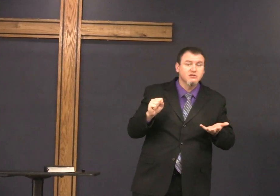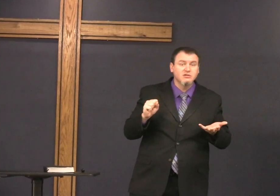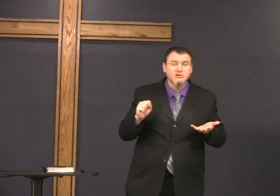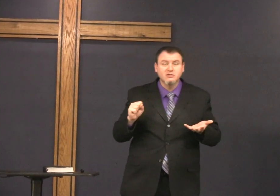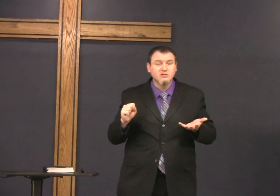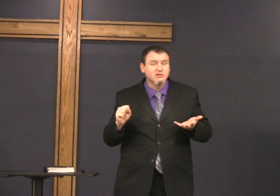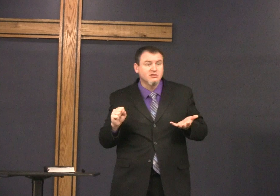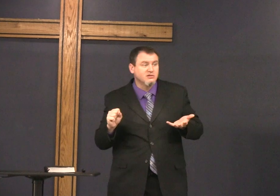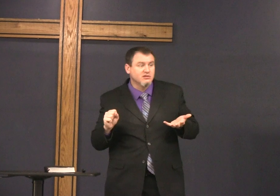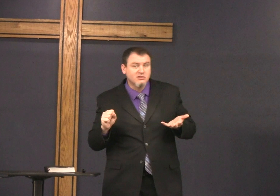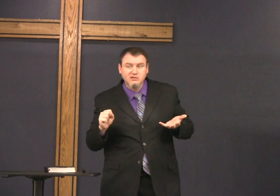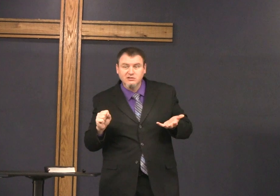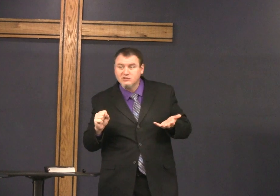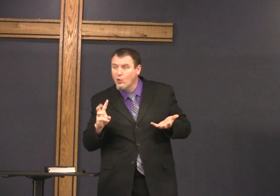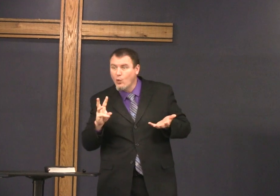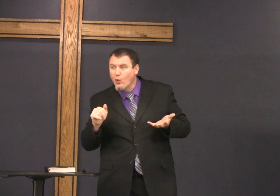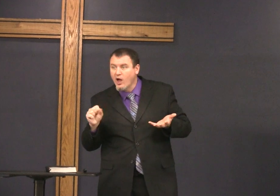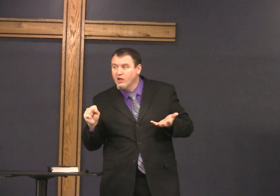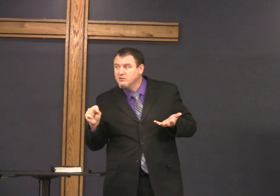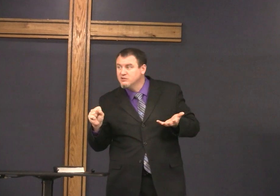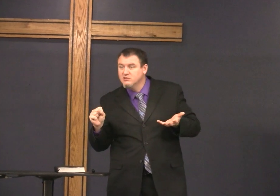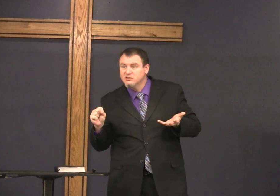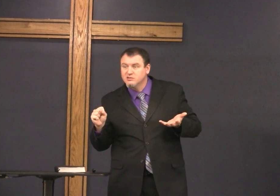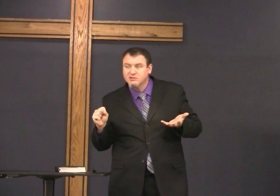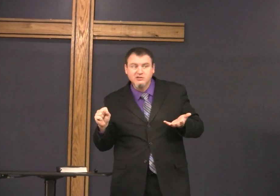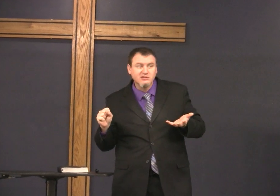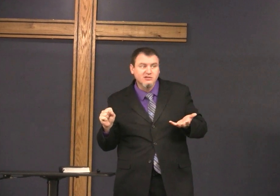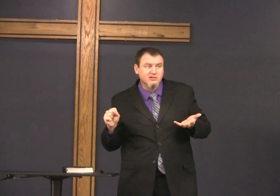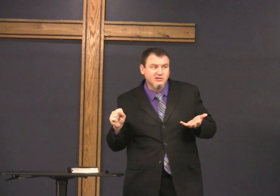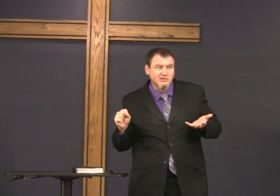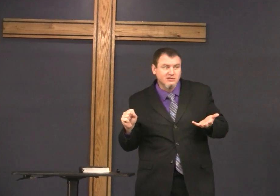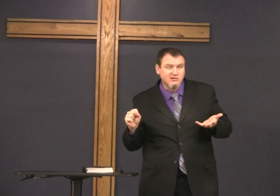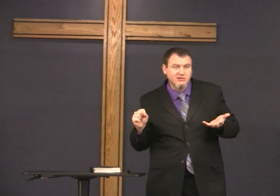we looked at the shepherd who was that who were the Shepherds